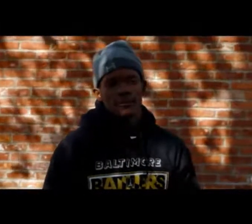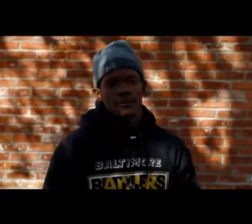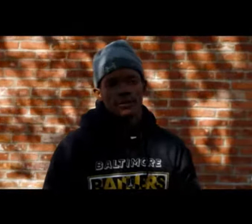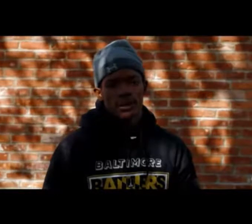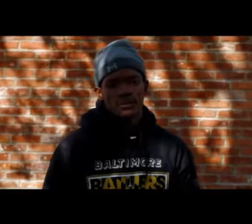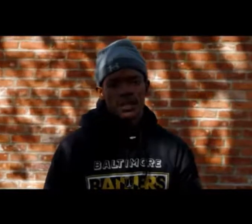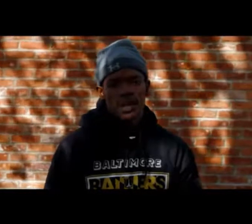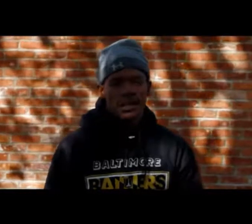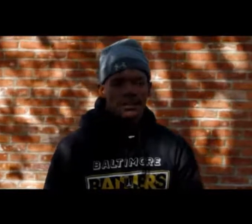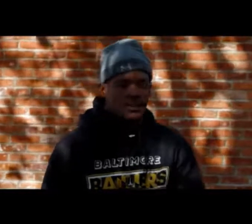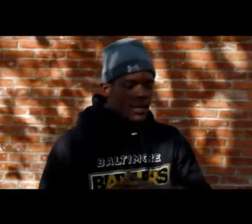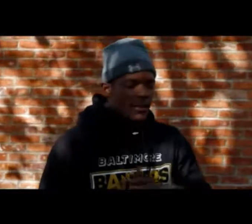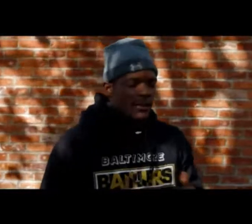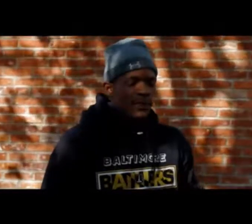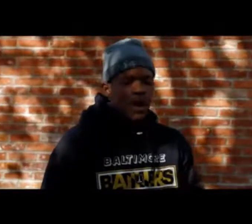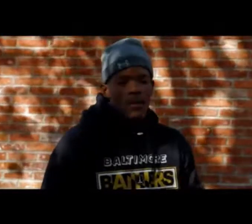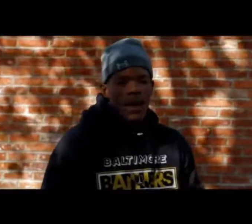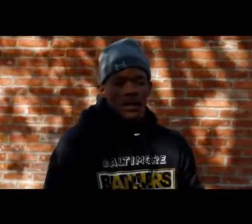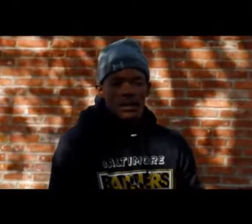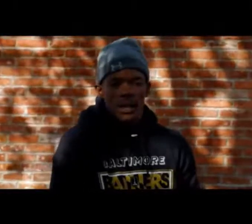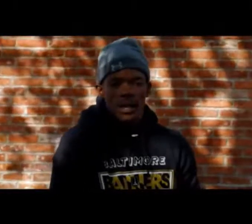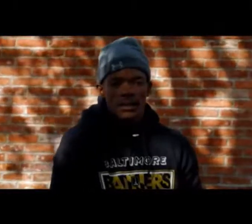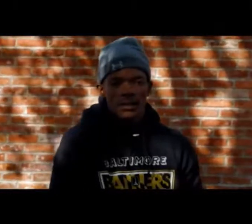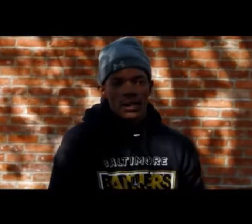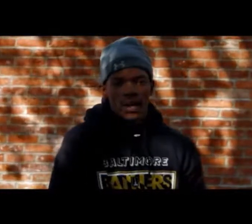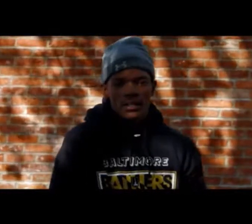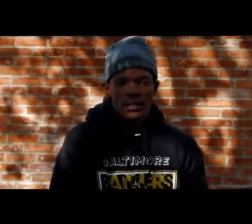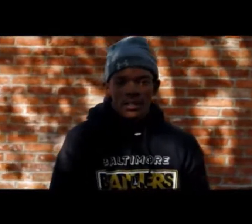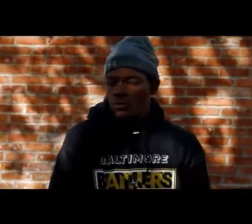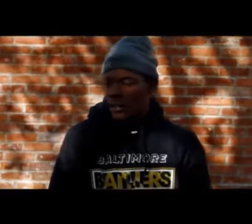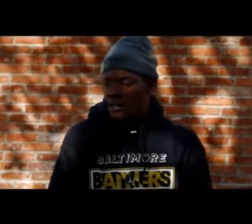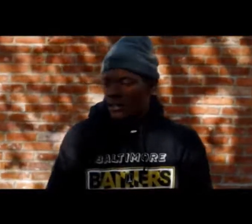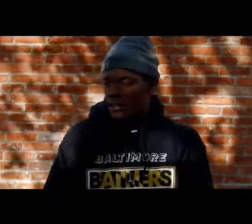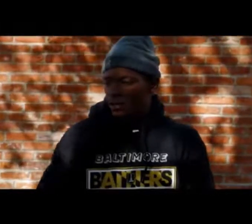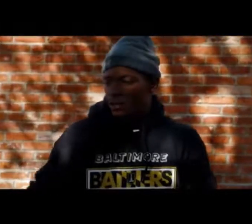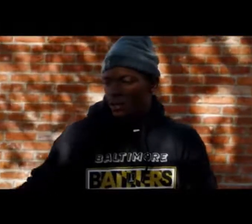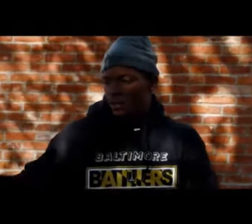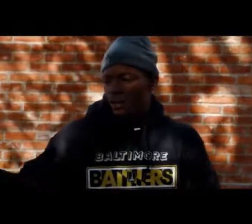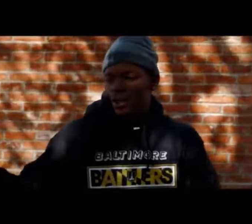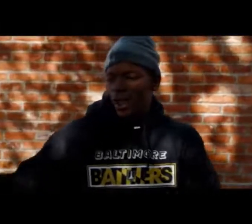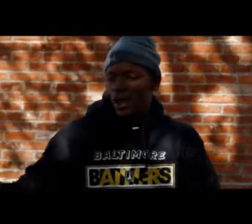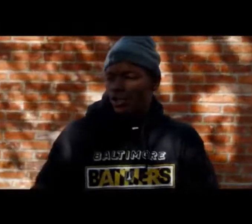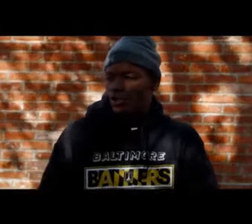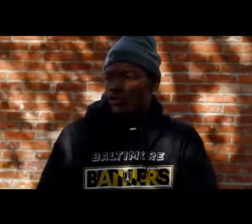and then they take off long story short i'm just trying to trying to succeed in